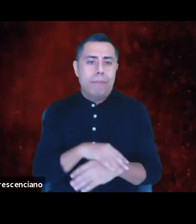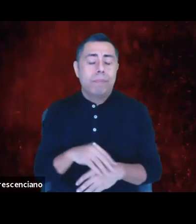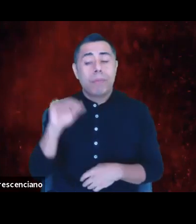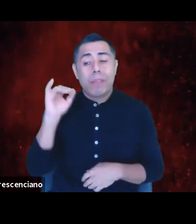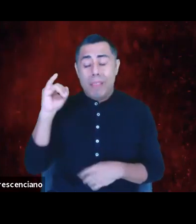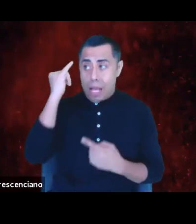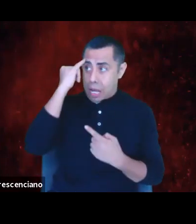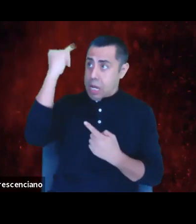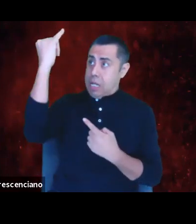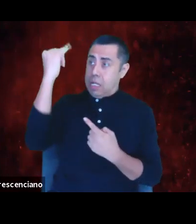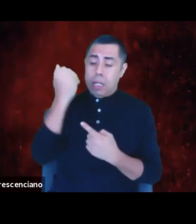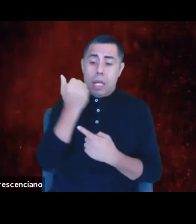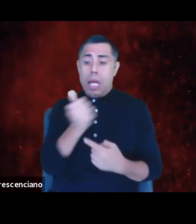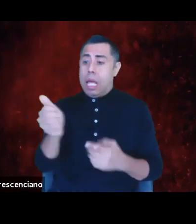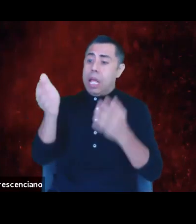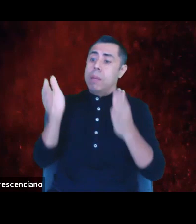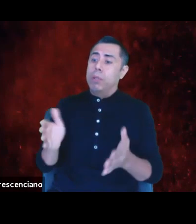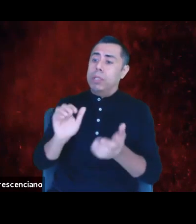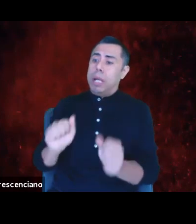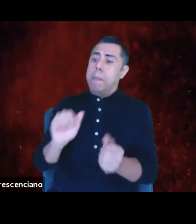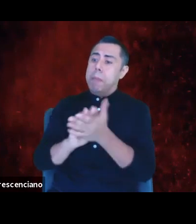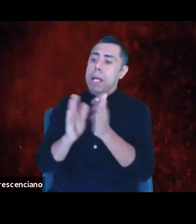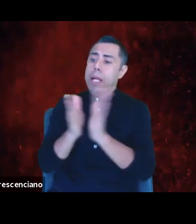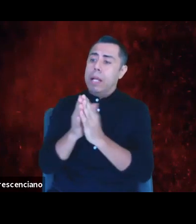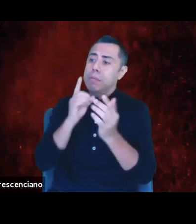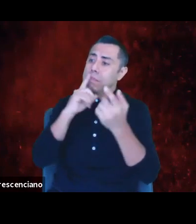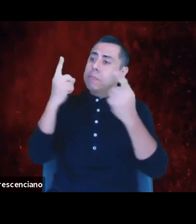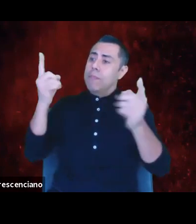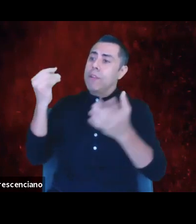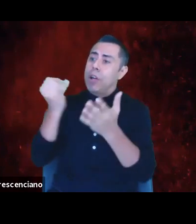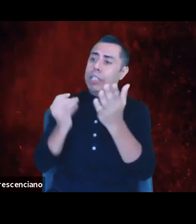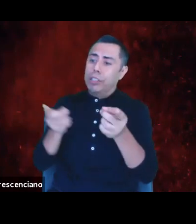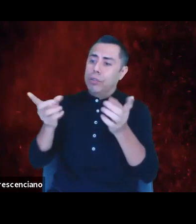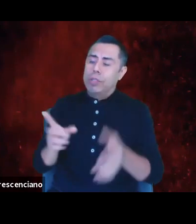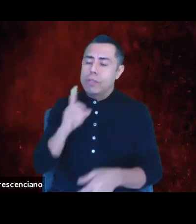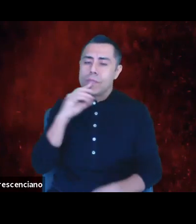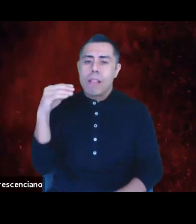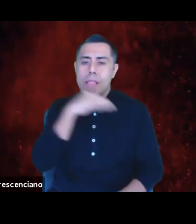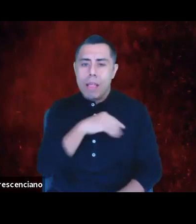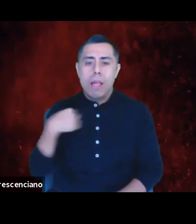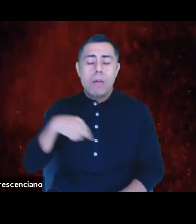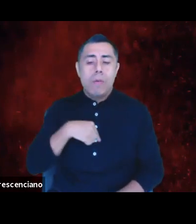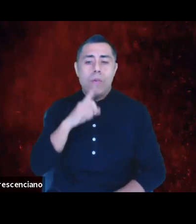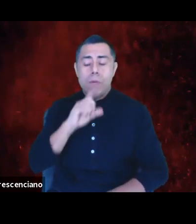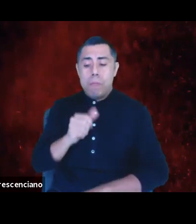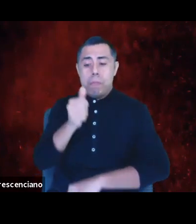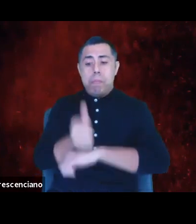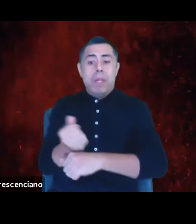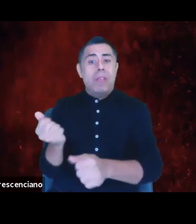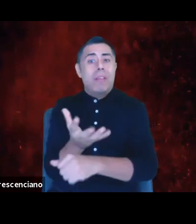a successful artistic director is a lie because we've built our edifices on the pillars of white supremacy.